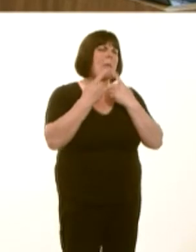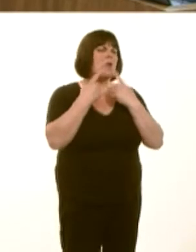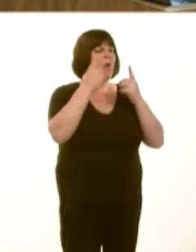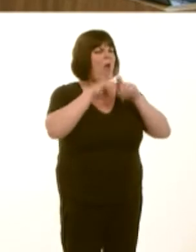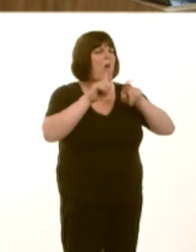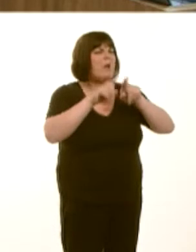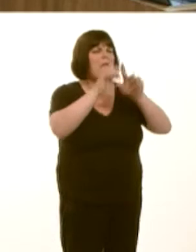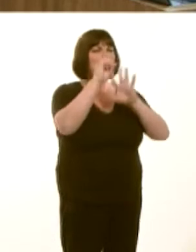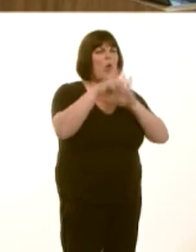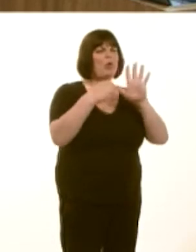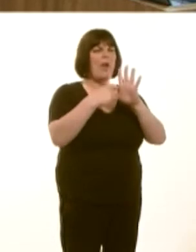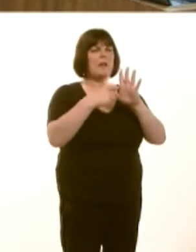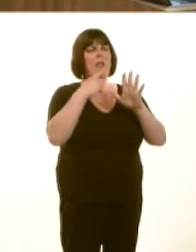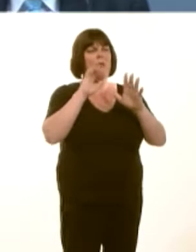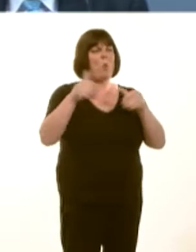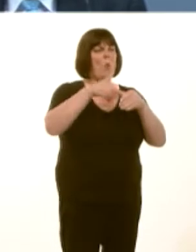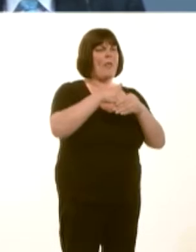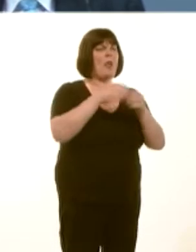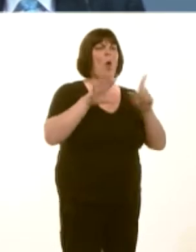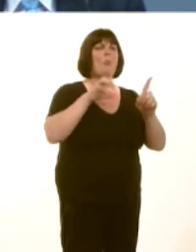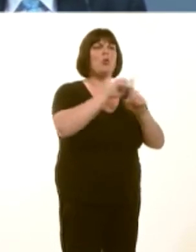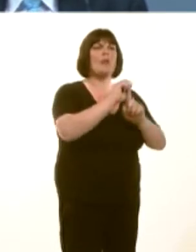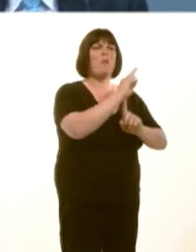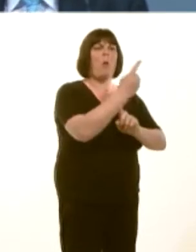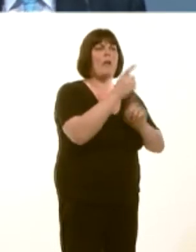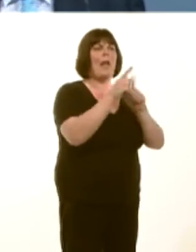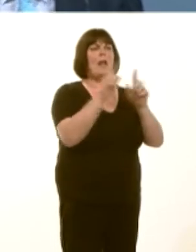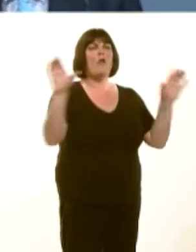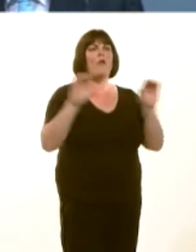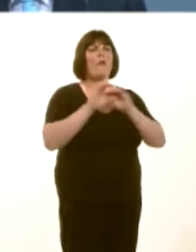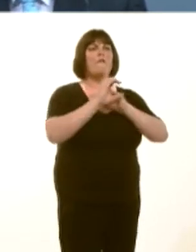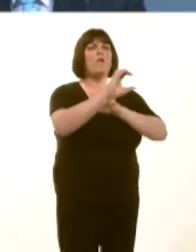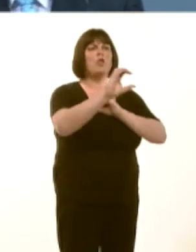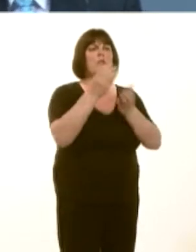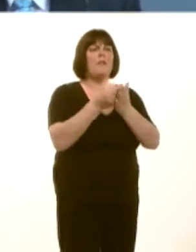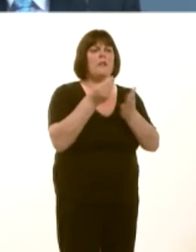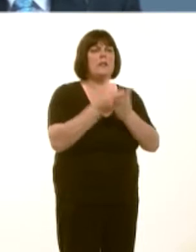brought forward in the Objective 1 era, in convergence funding, and now, obviously, your